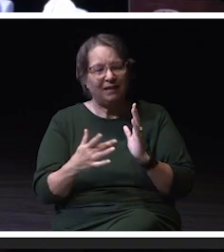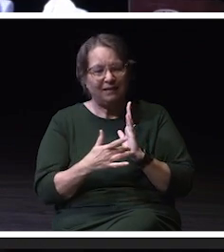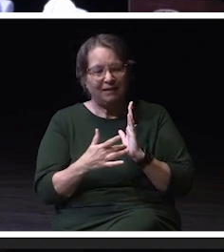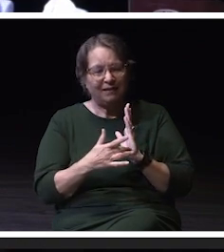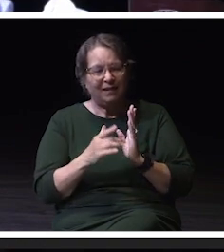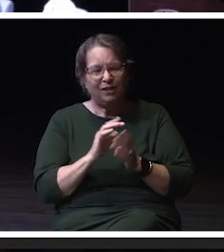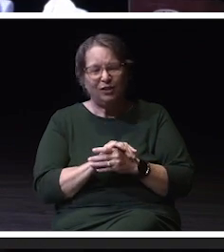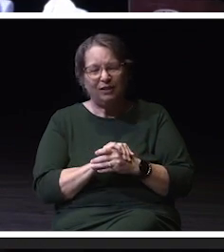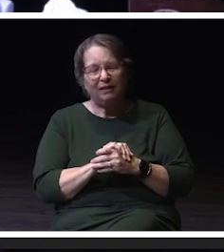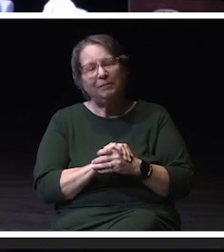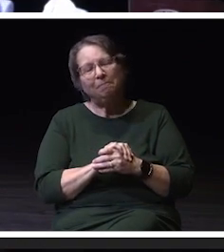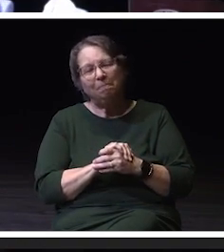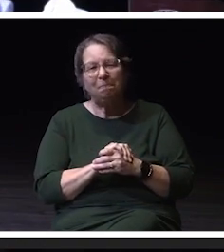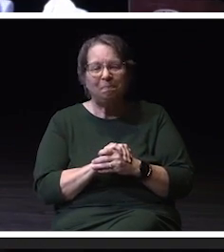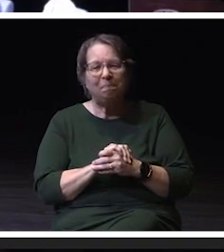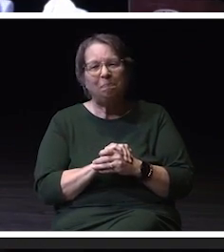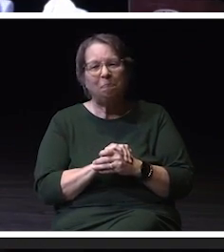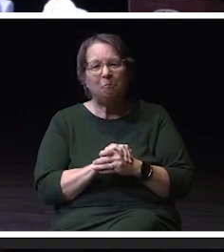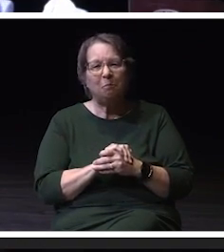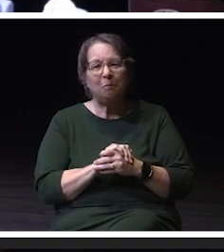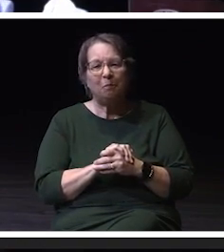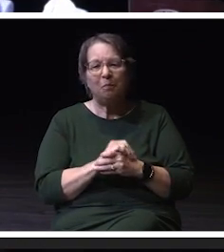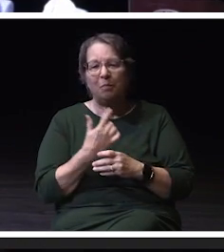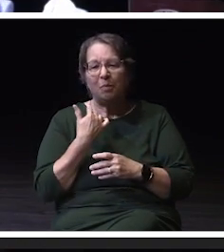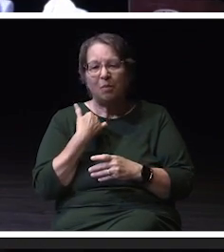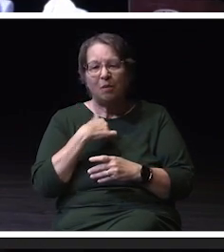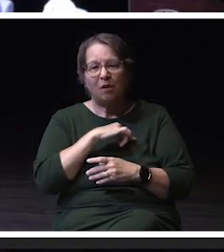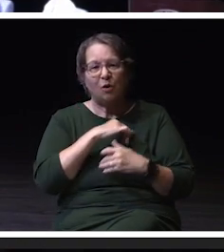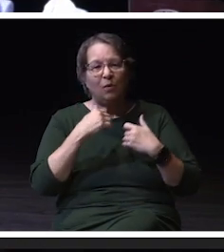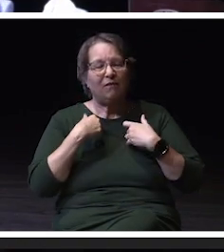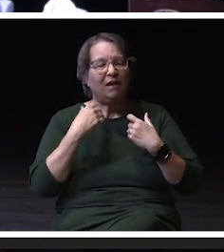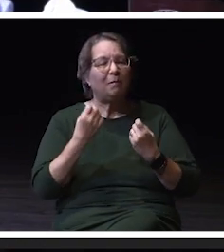we've had literally thousands of activations, we had very,